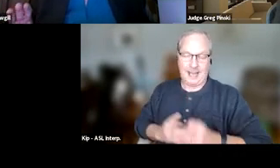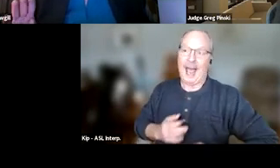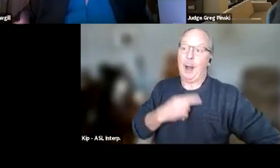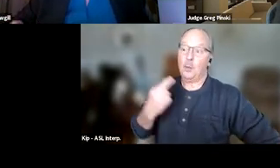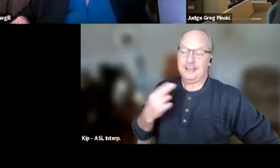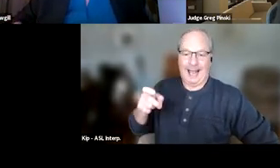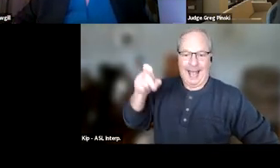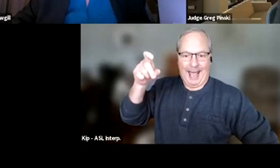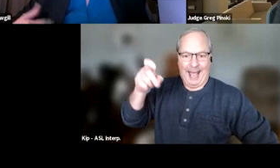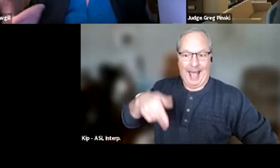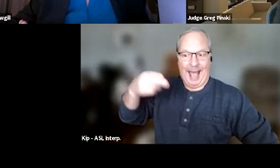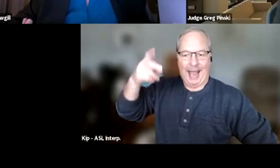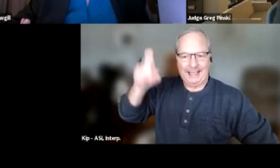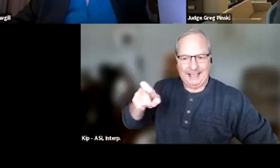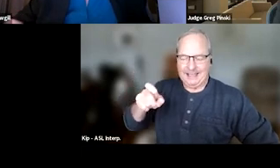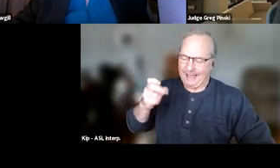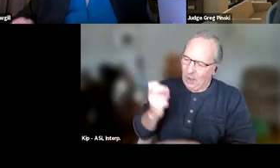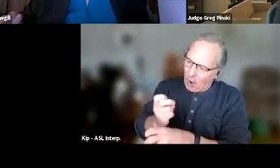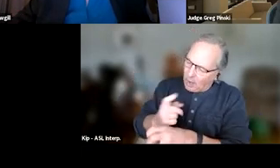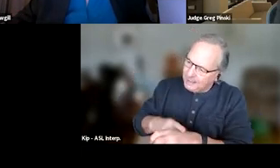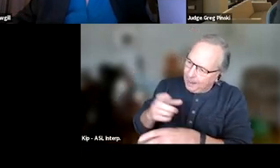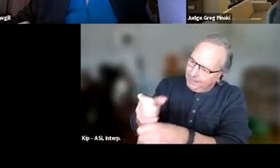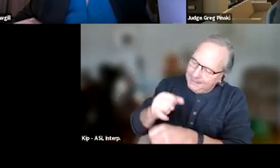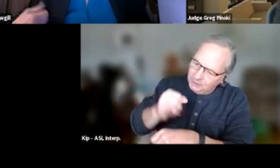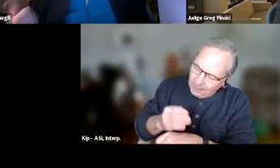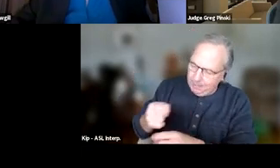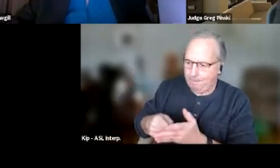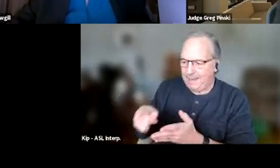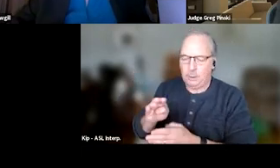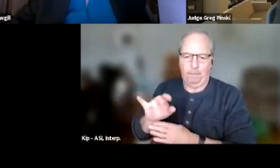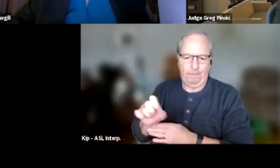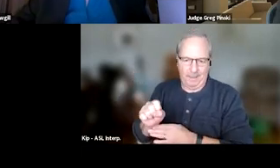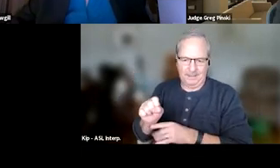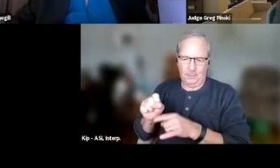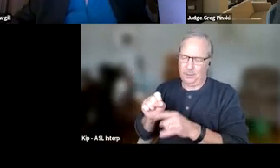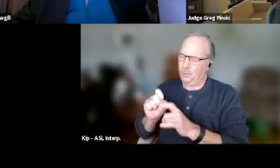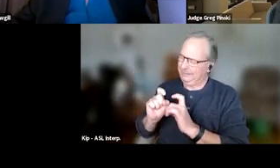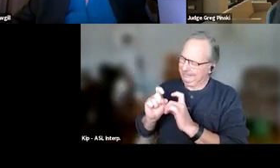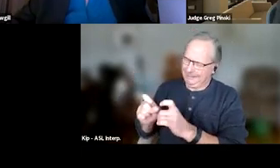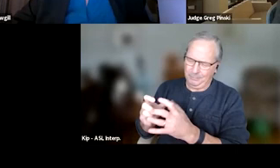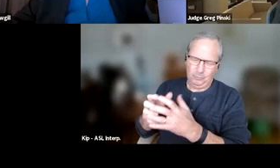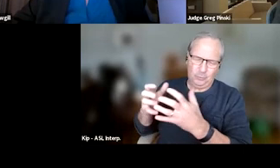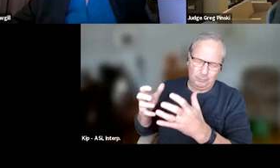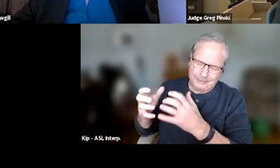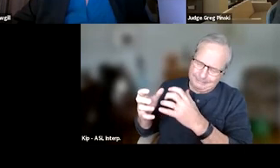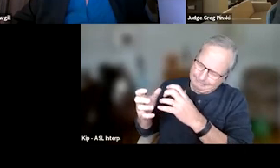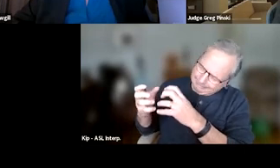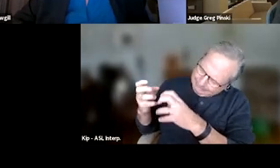They have a hard time with getting employment that pays their bills, and we don't wanna put something too harsh on them that they're not gonna be able to do.